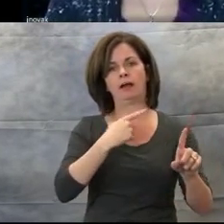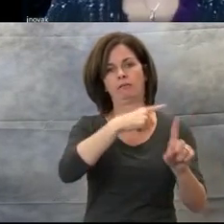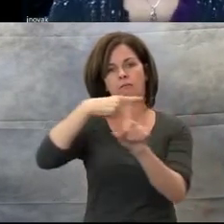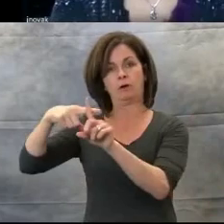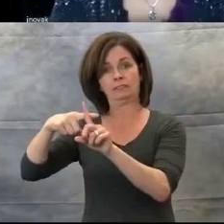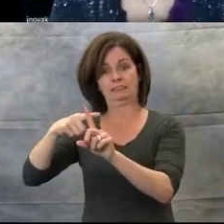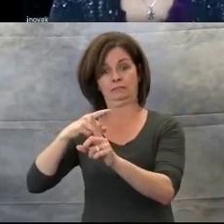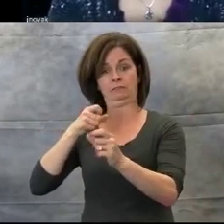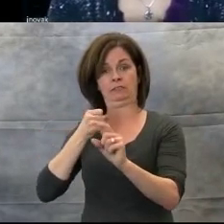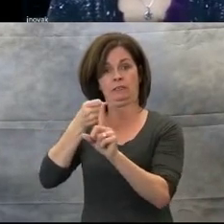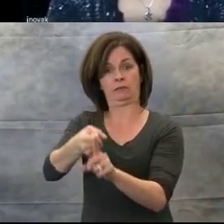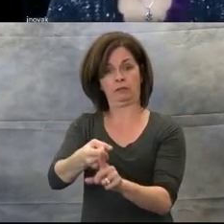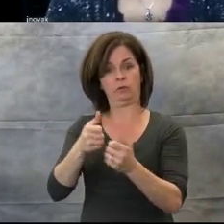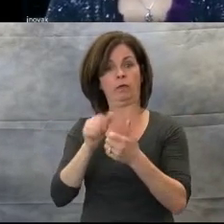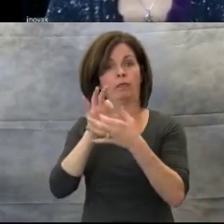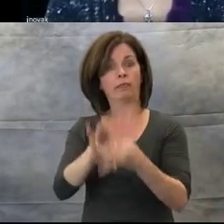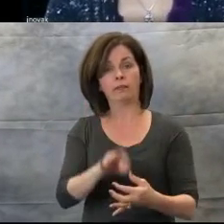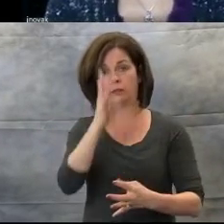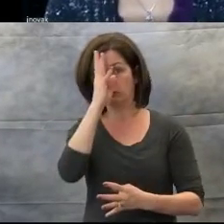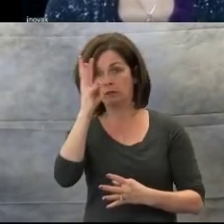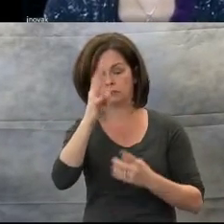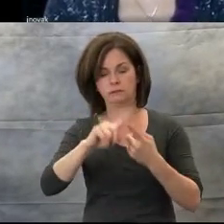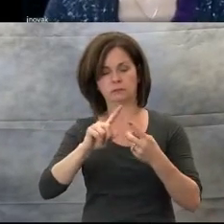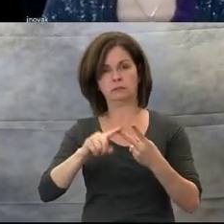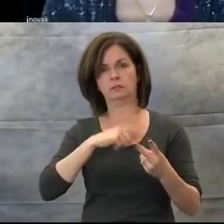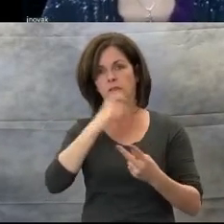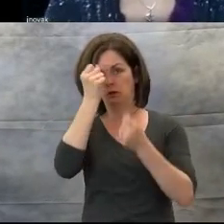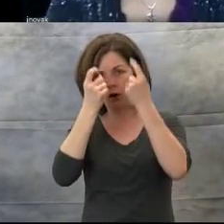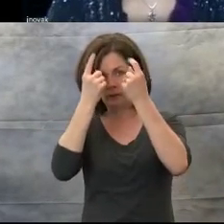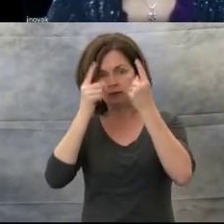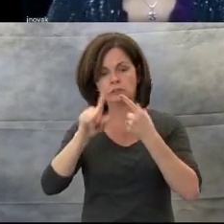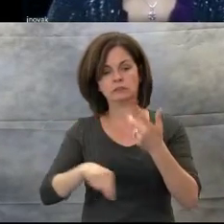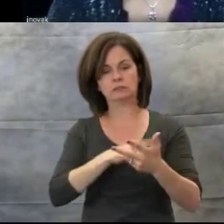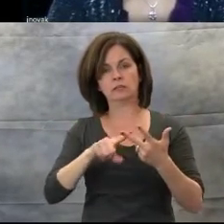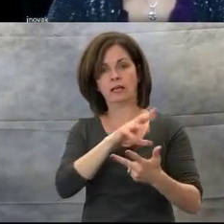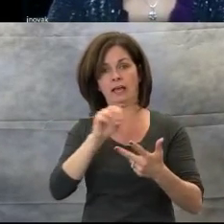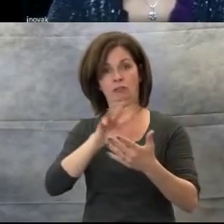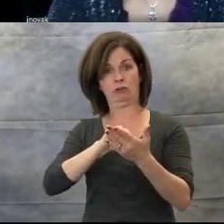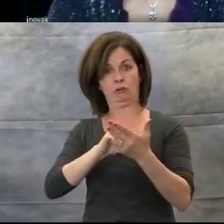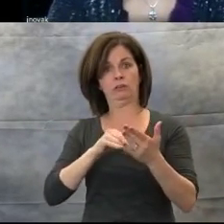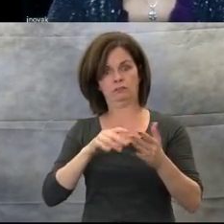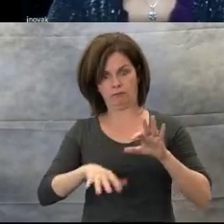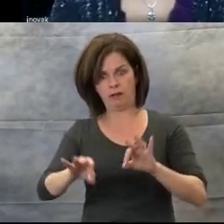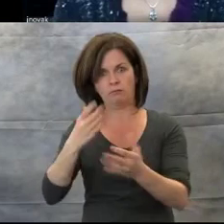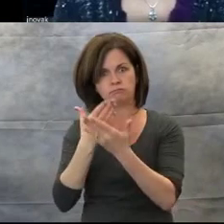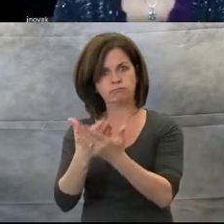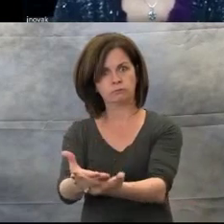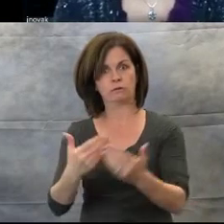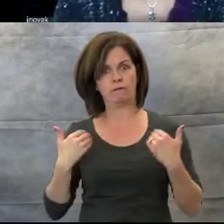cognition, and learning are evident.